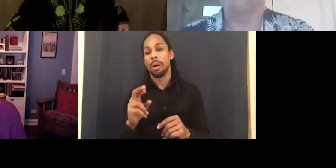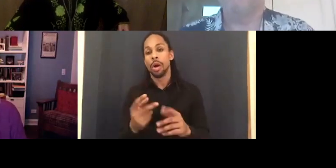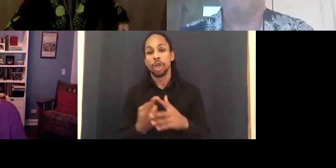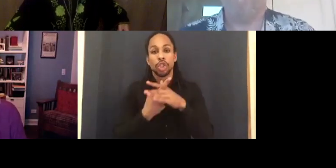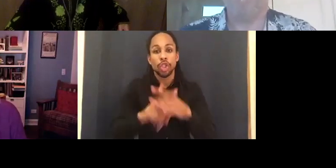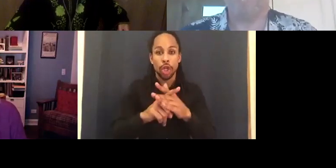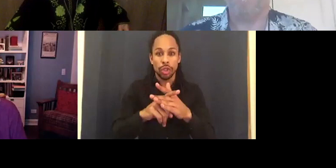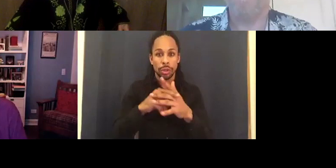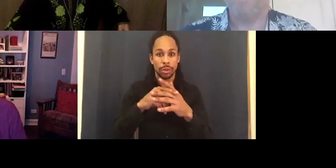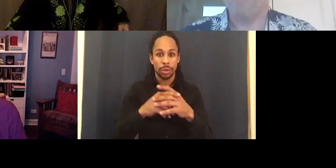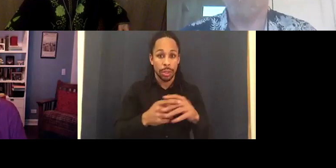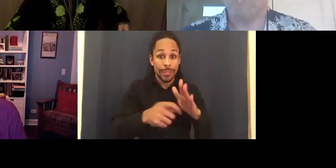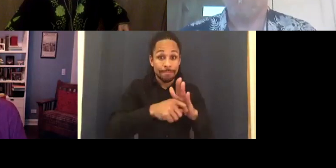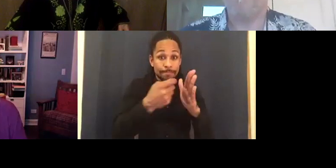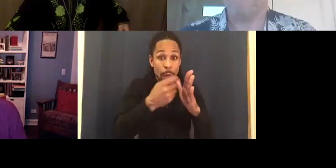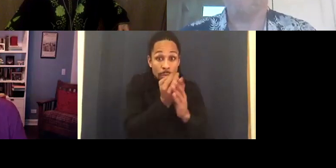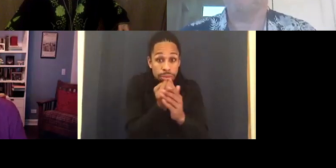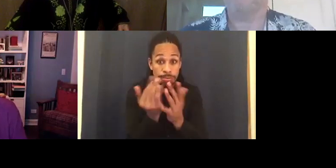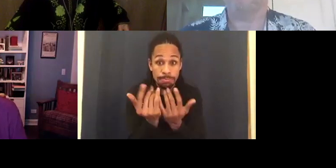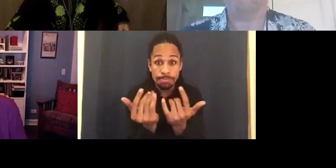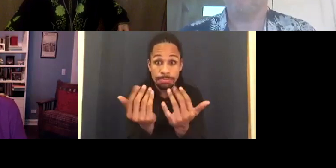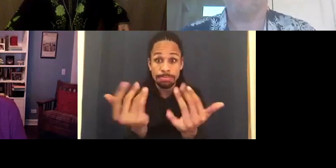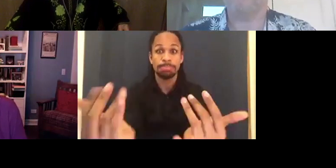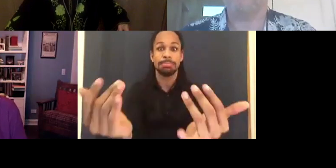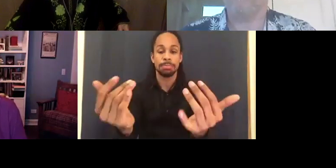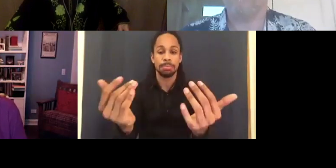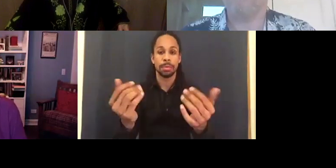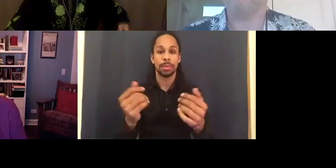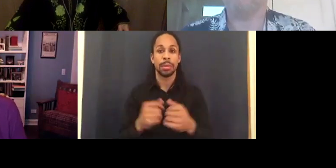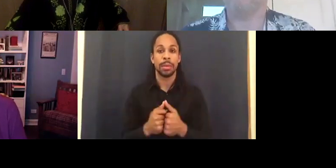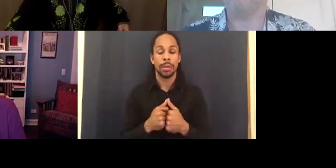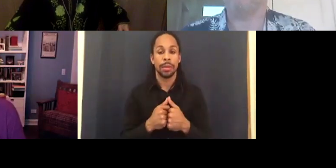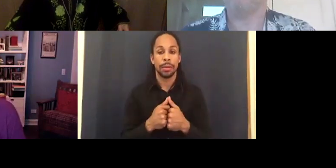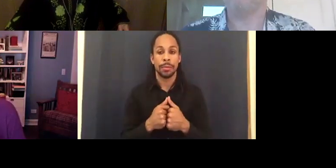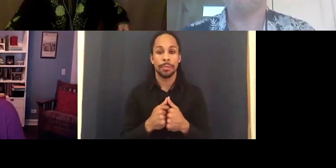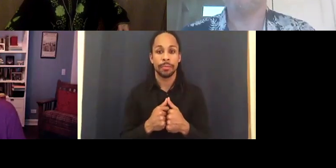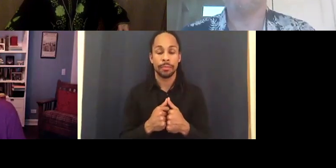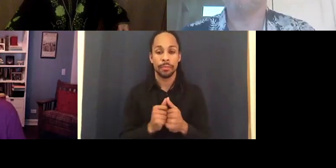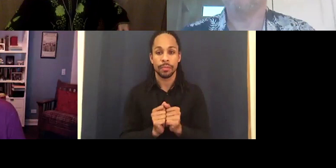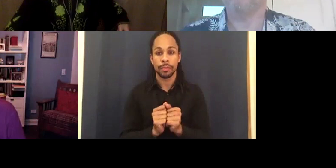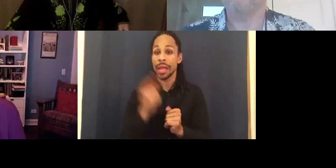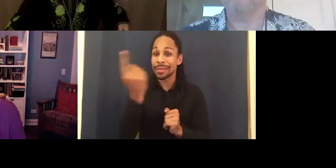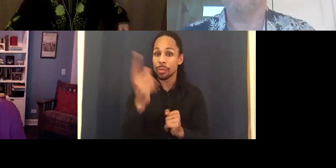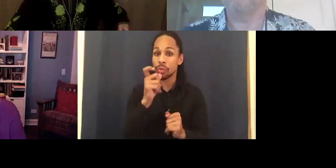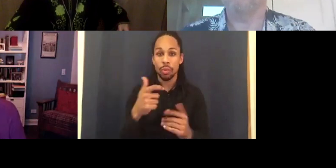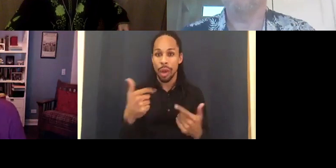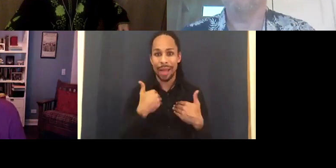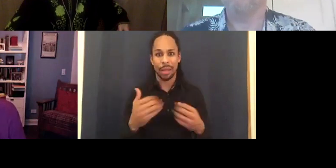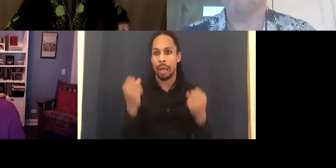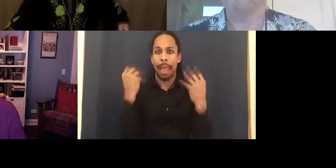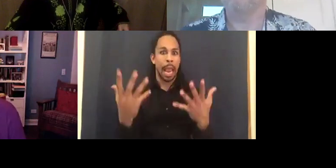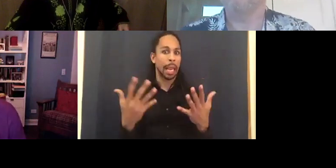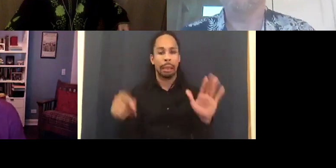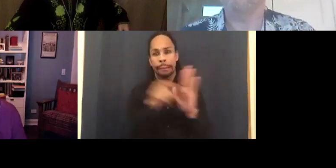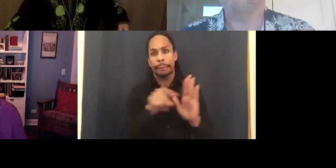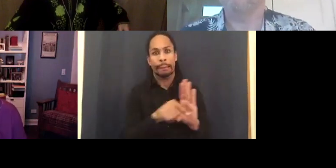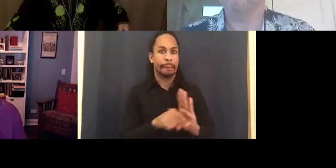Or is deeply flawed. But that flaw has nothing to do with